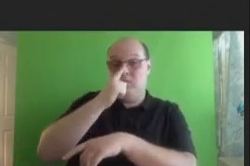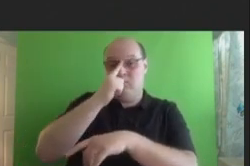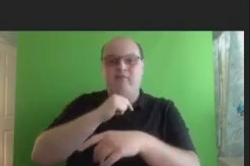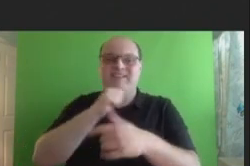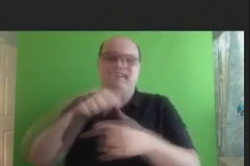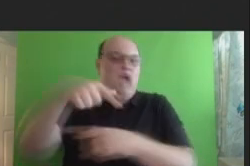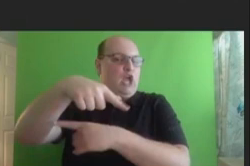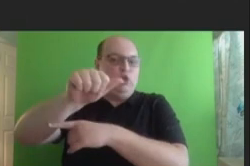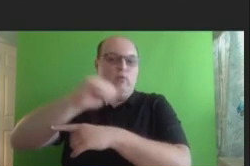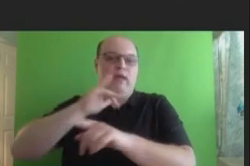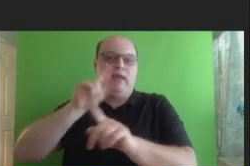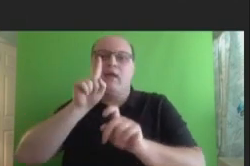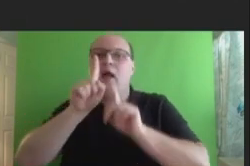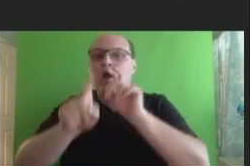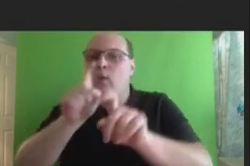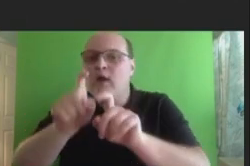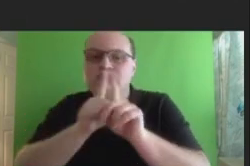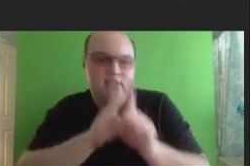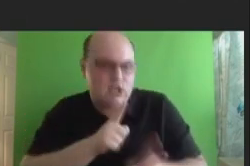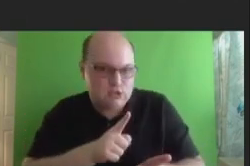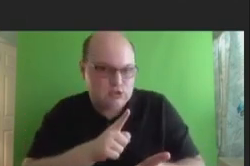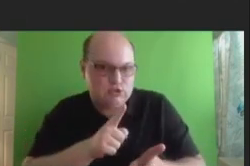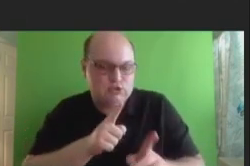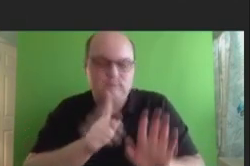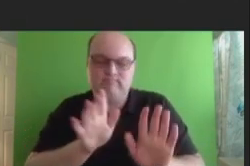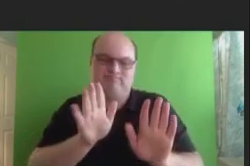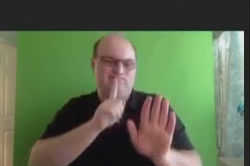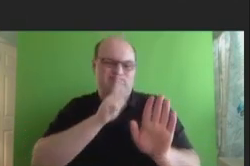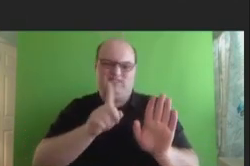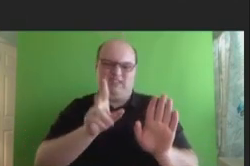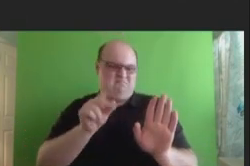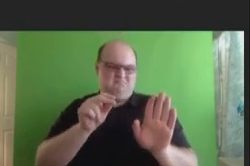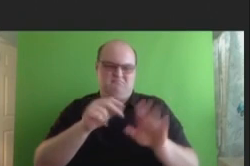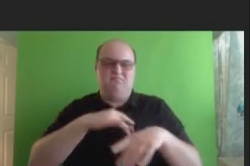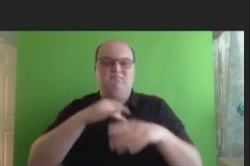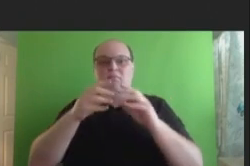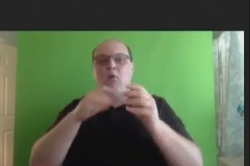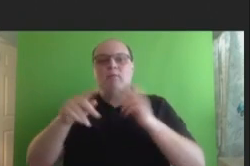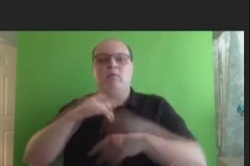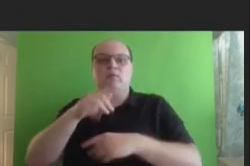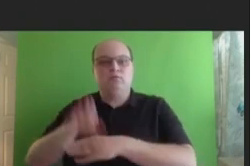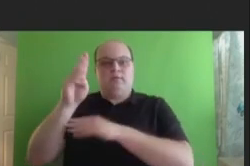session. They're an opportunity for individuals who'd like to make a statement to do so. The